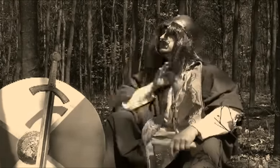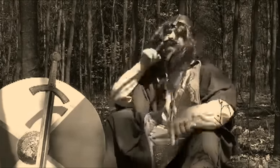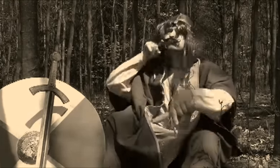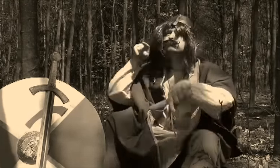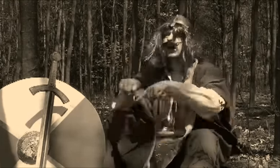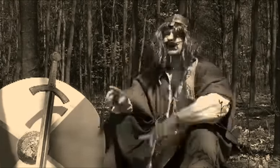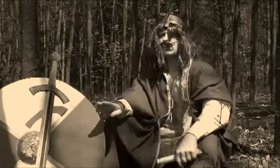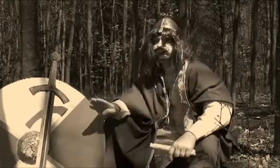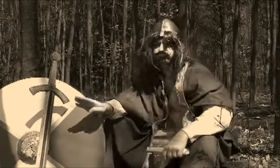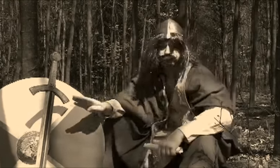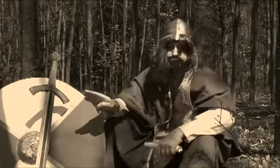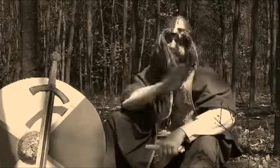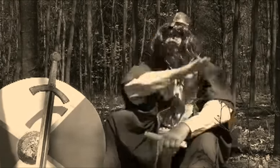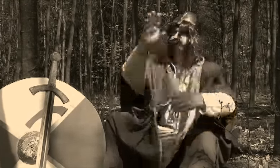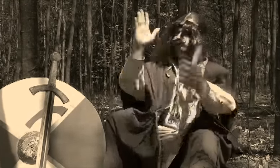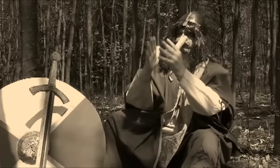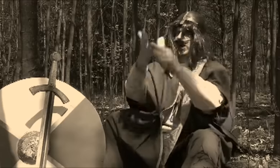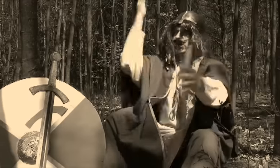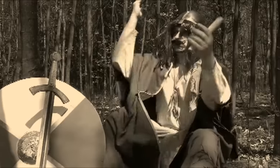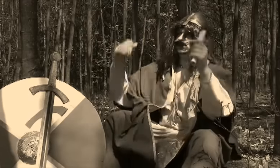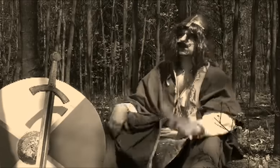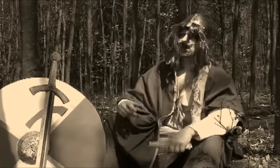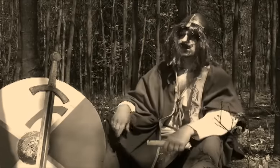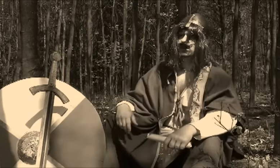My brother lost his life in a battle.